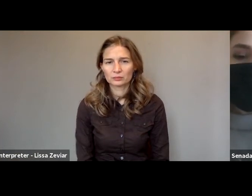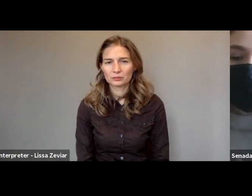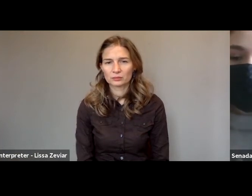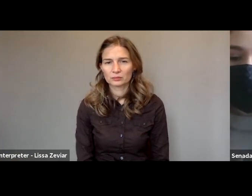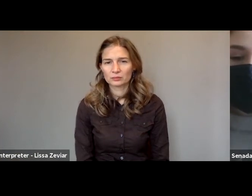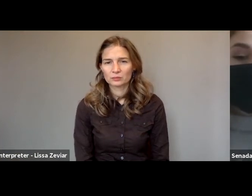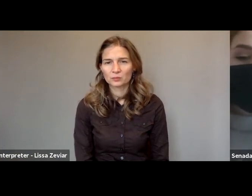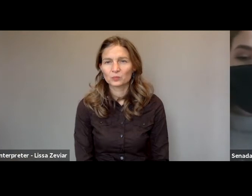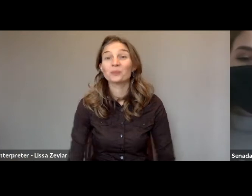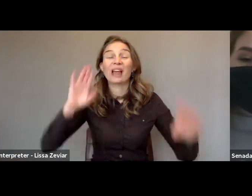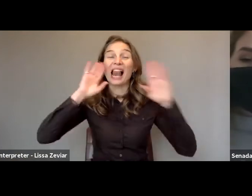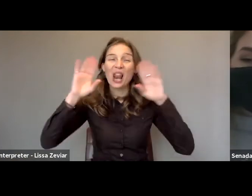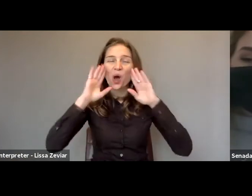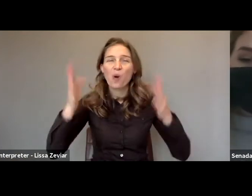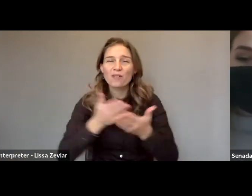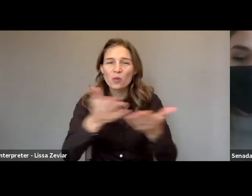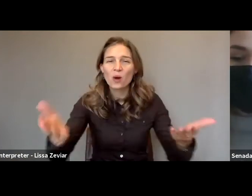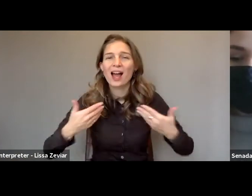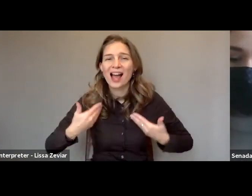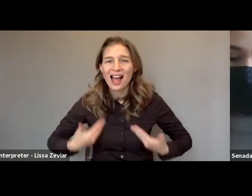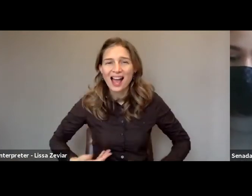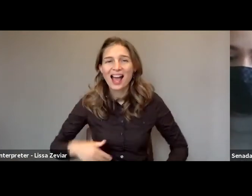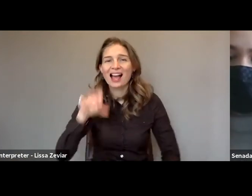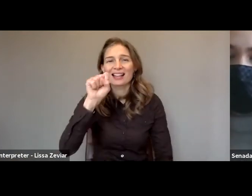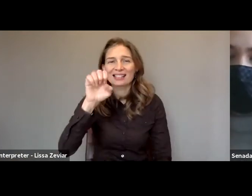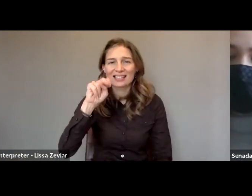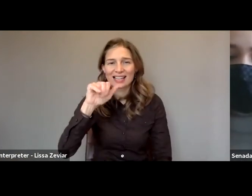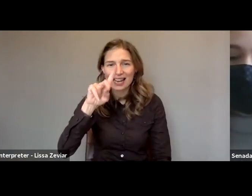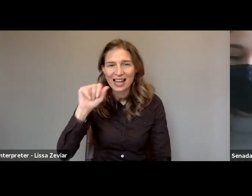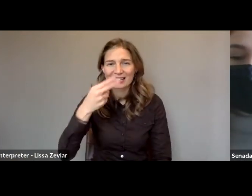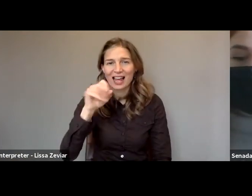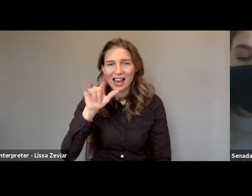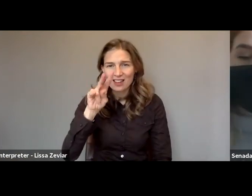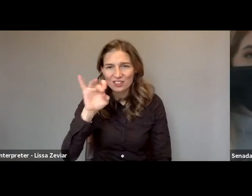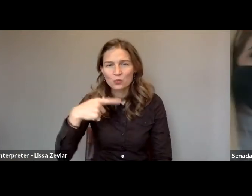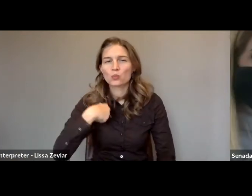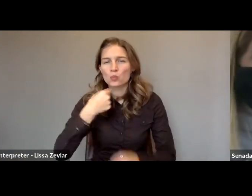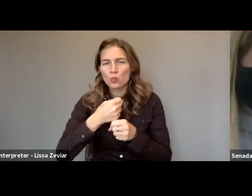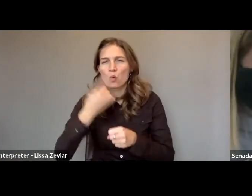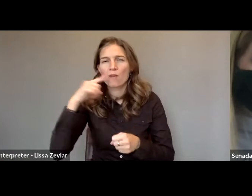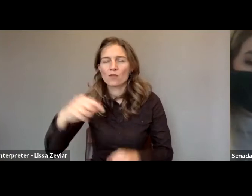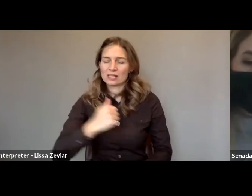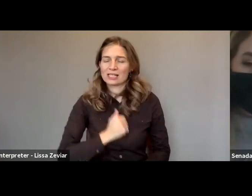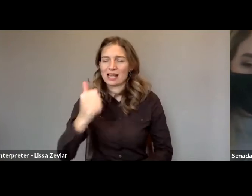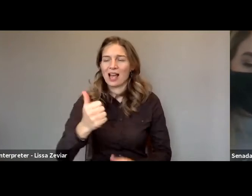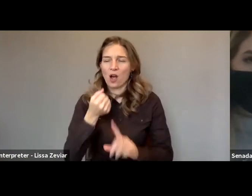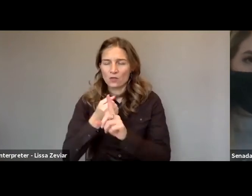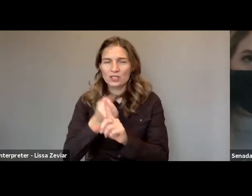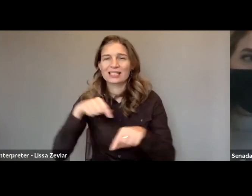Hello, everyone, my name is Senada Hallievic, and I work in the association for self-advocacy in Zagreb, Croatia.